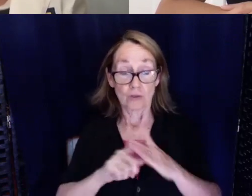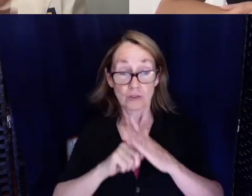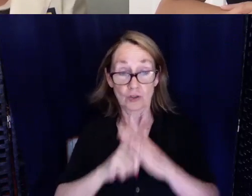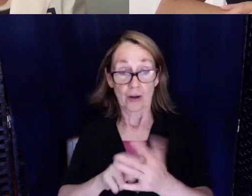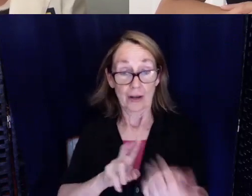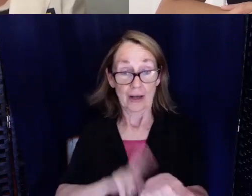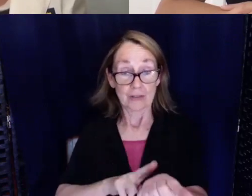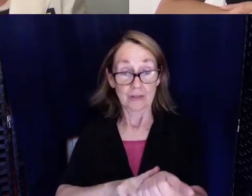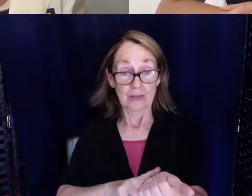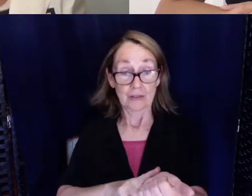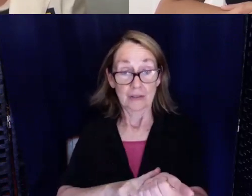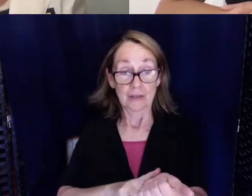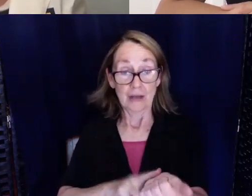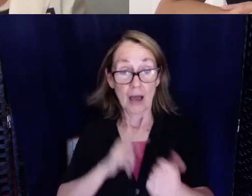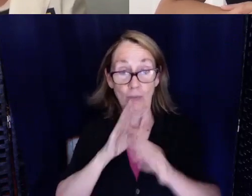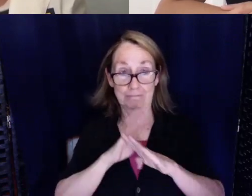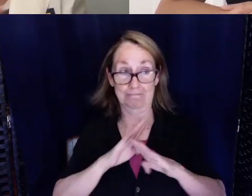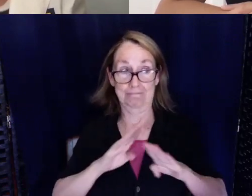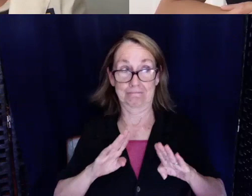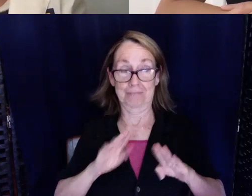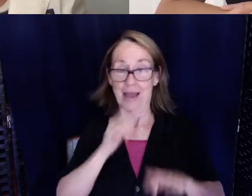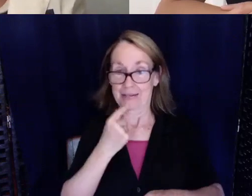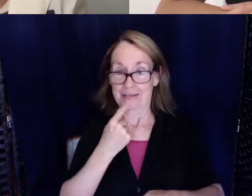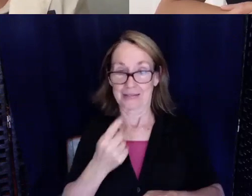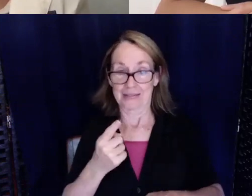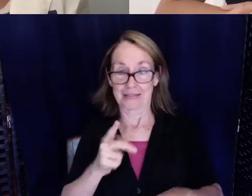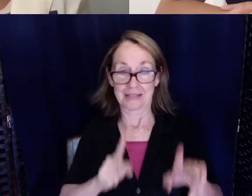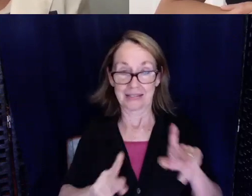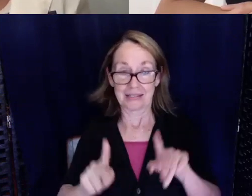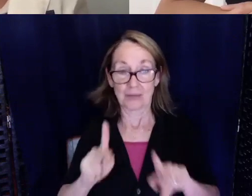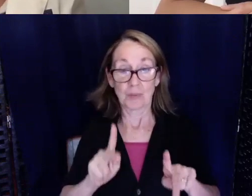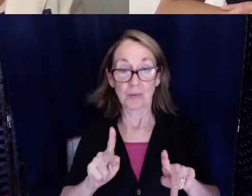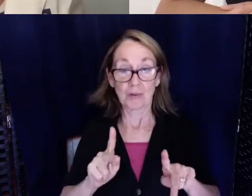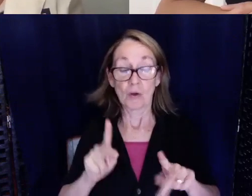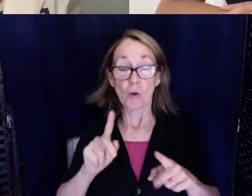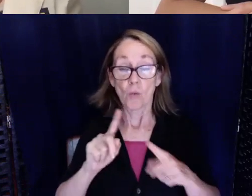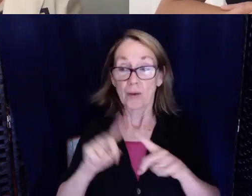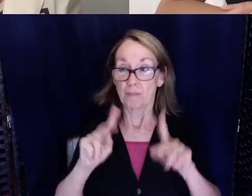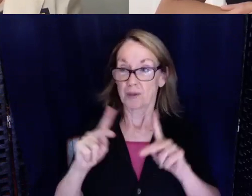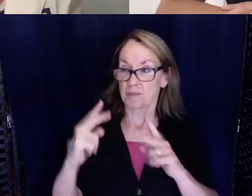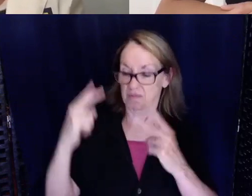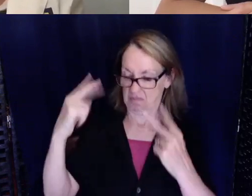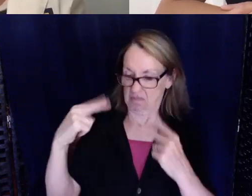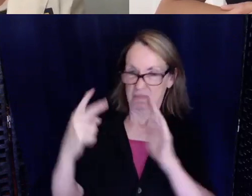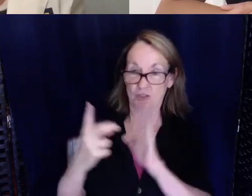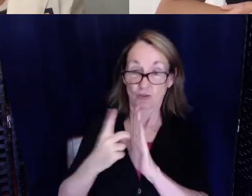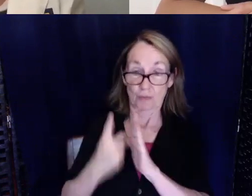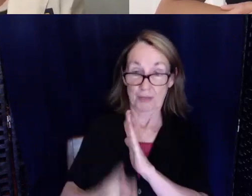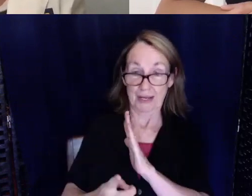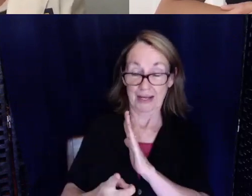kept quiet. I didn't really tell people when people were being discriminatory or mean but then I was like well I need